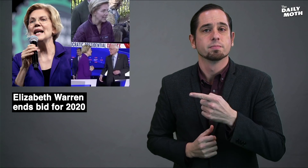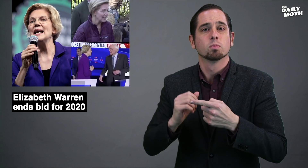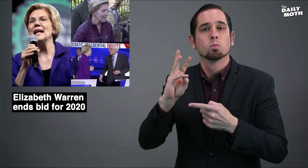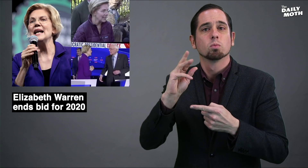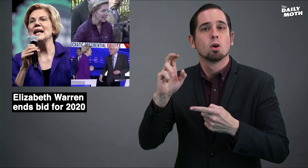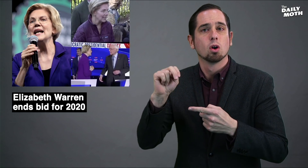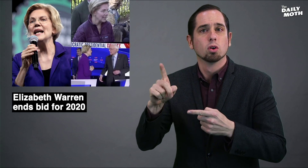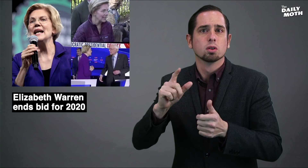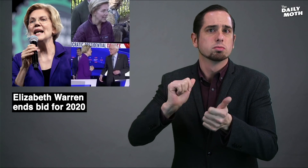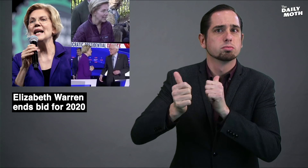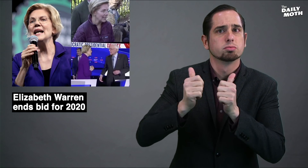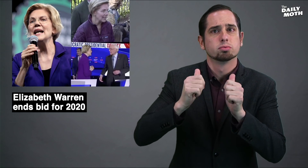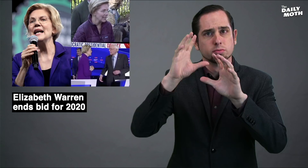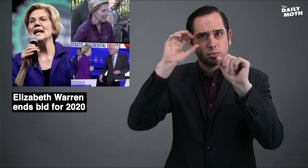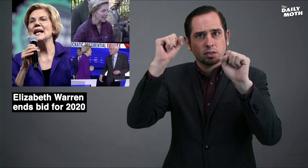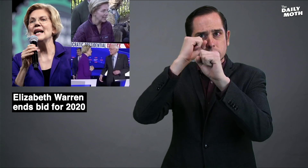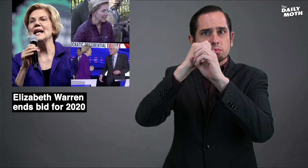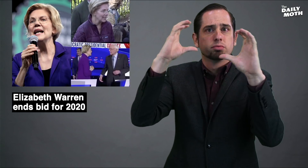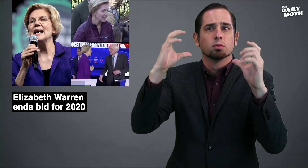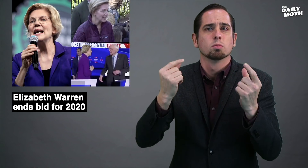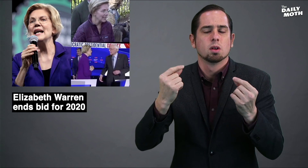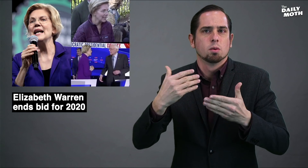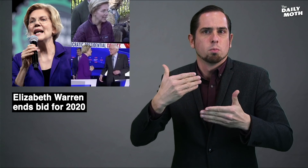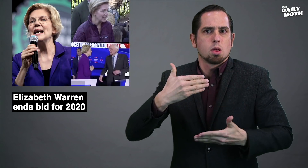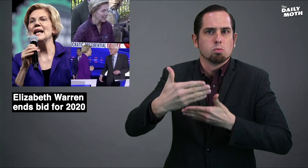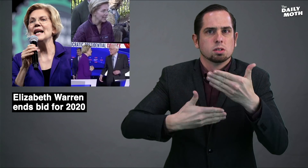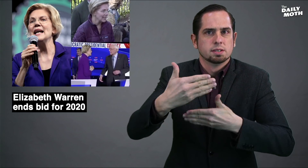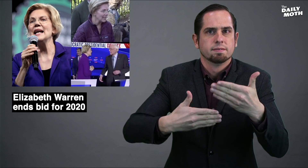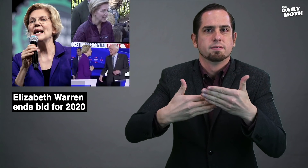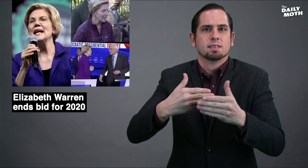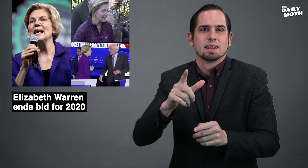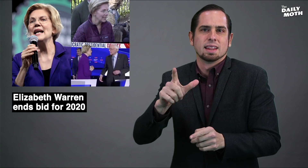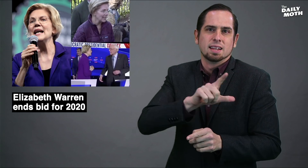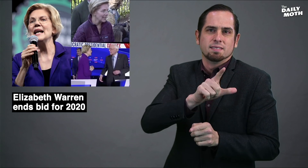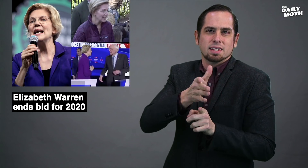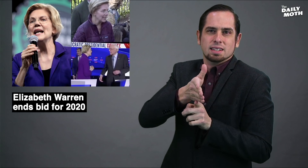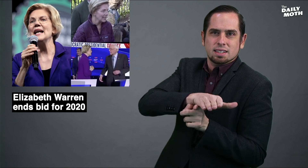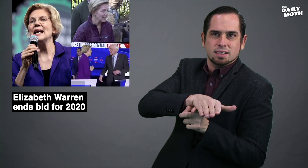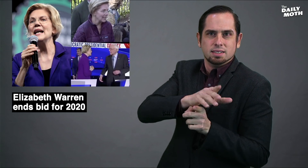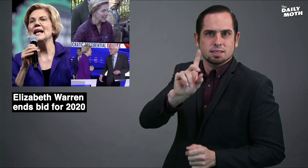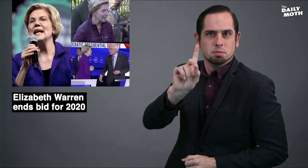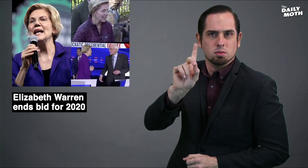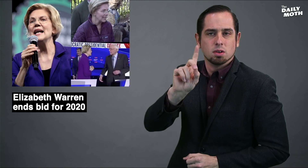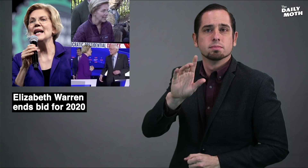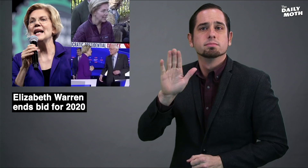Warren ran as a progressive, left-leaning Democrat